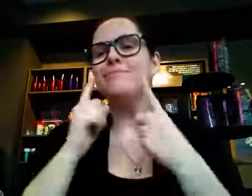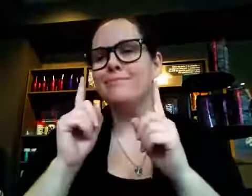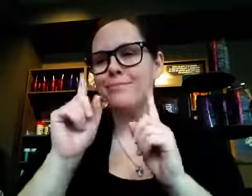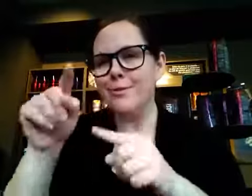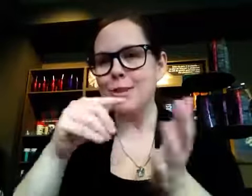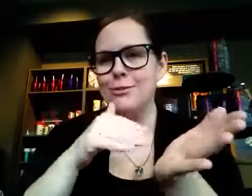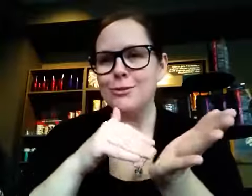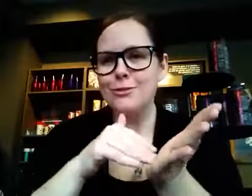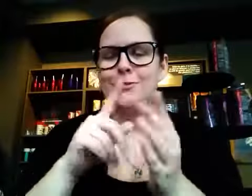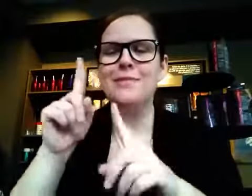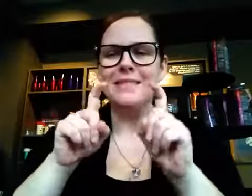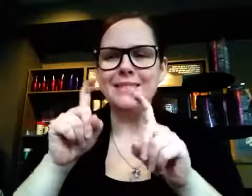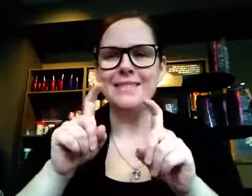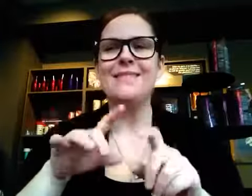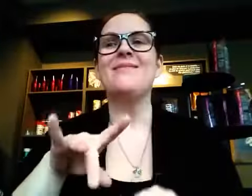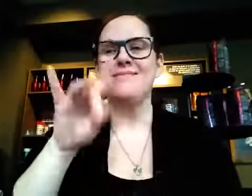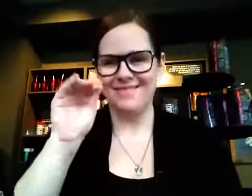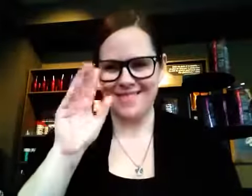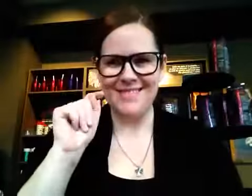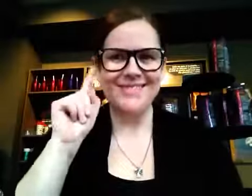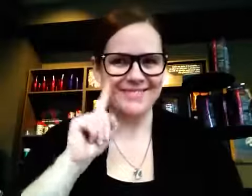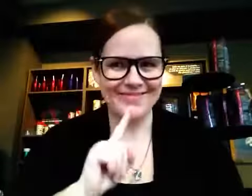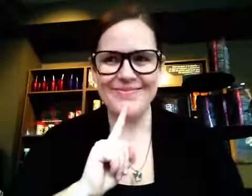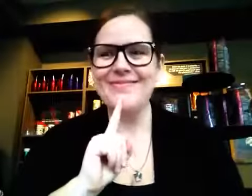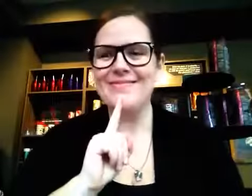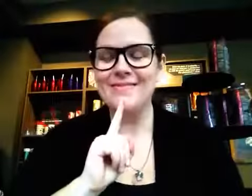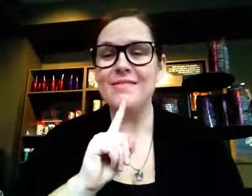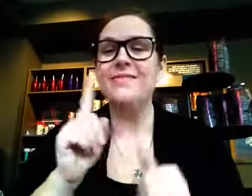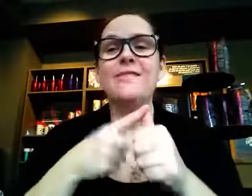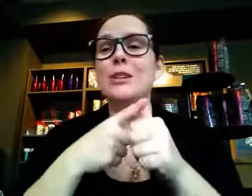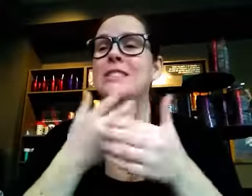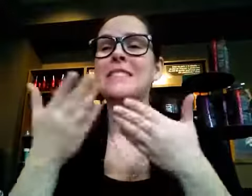Eventually they took me to the doctor, and I had my hearing tested, and we discovered I was Deaf! My parents were immediately advised